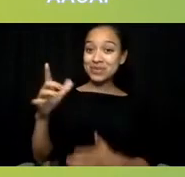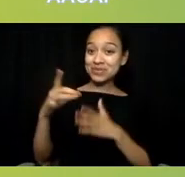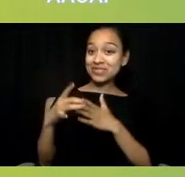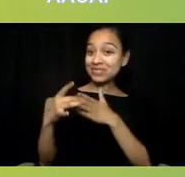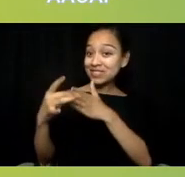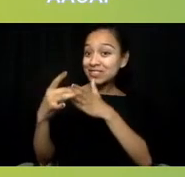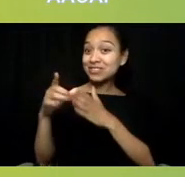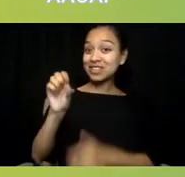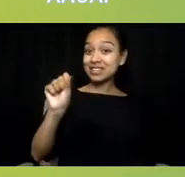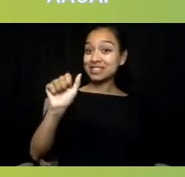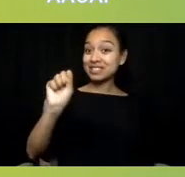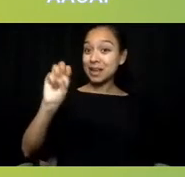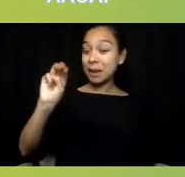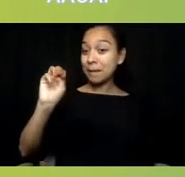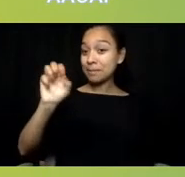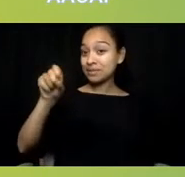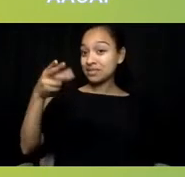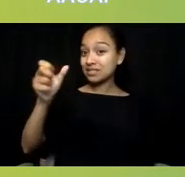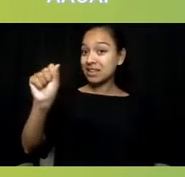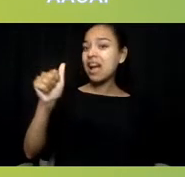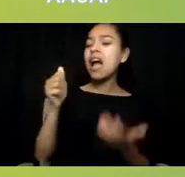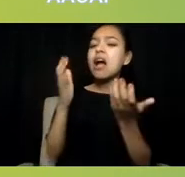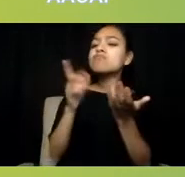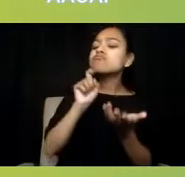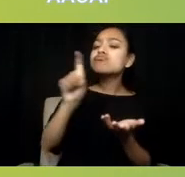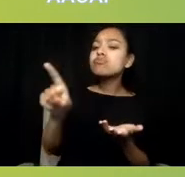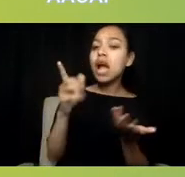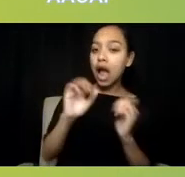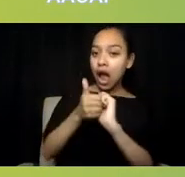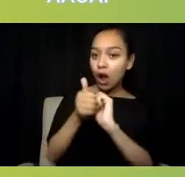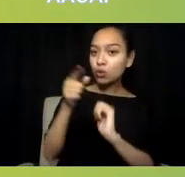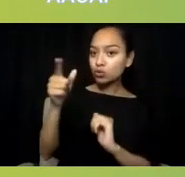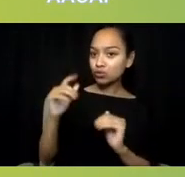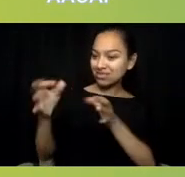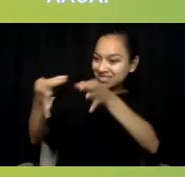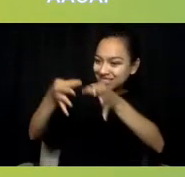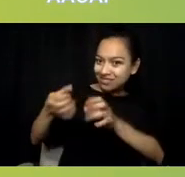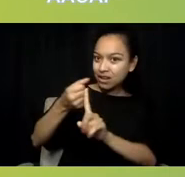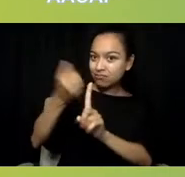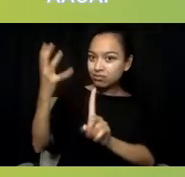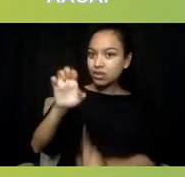How would you define equity and what does equity mean to you?